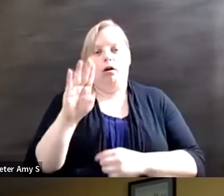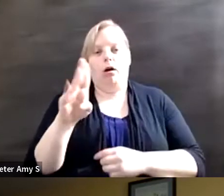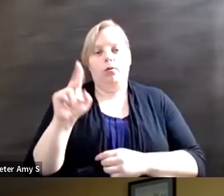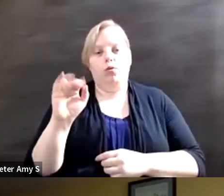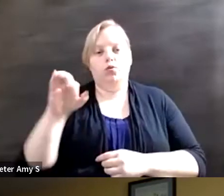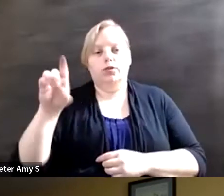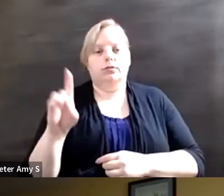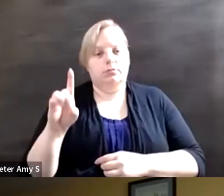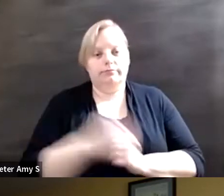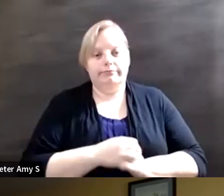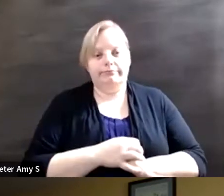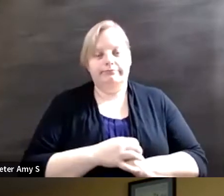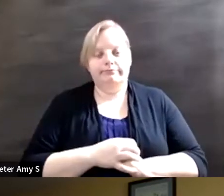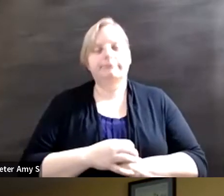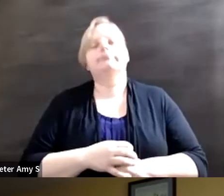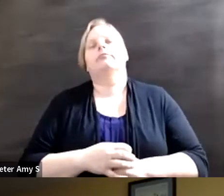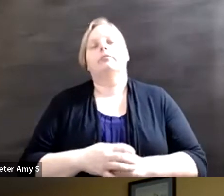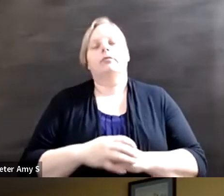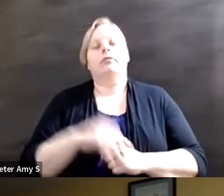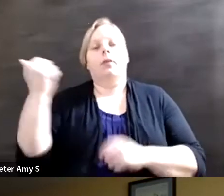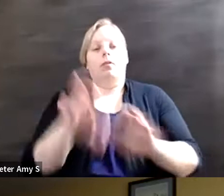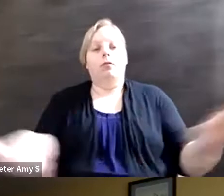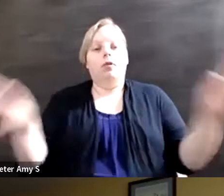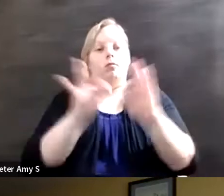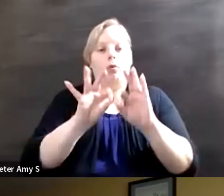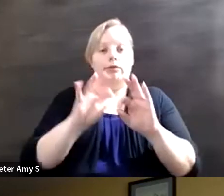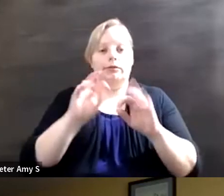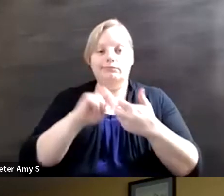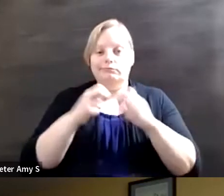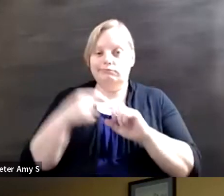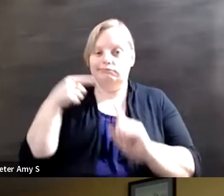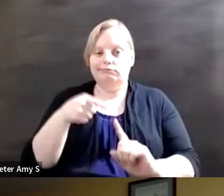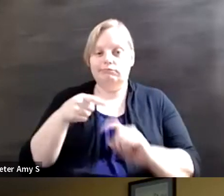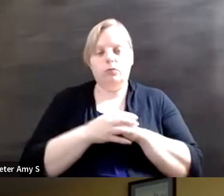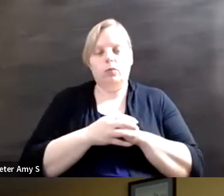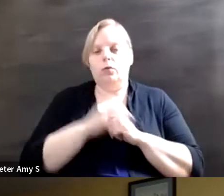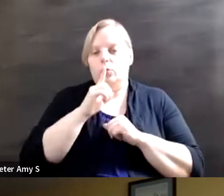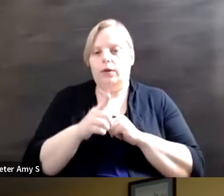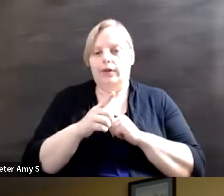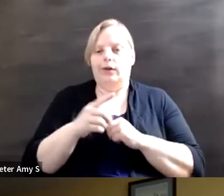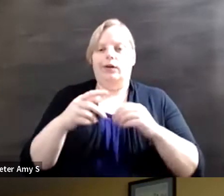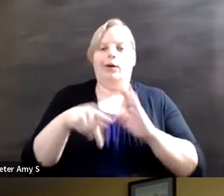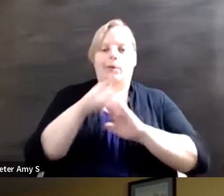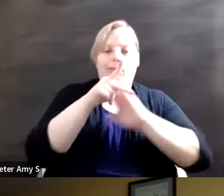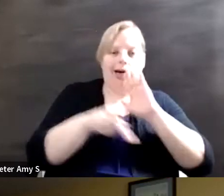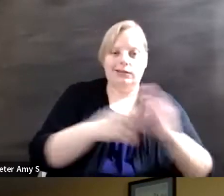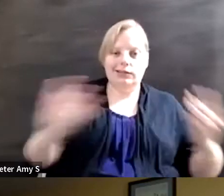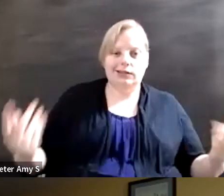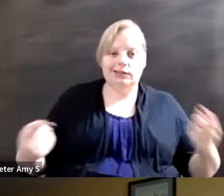Also an important issue is the lack of cross-cutting policies to address. For example,